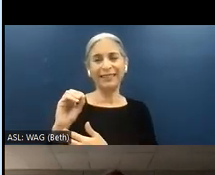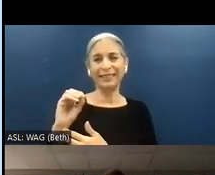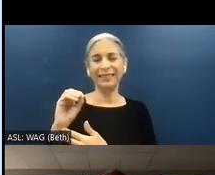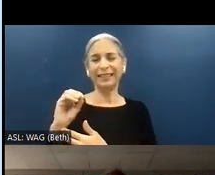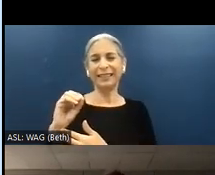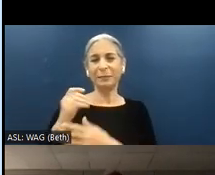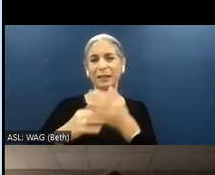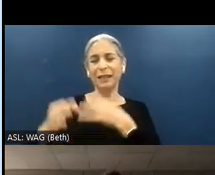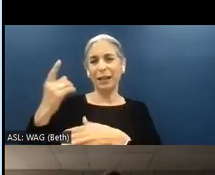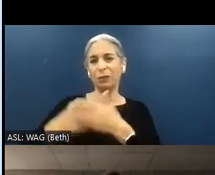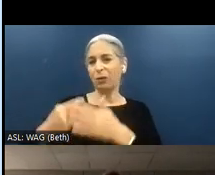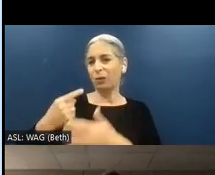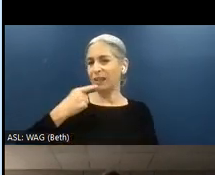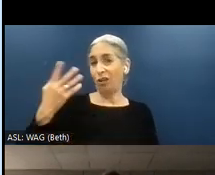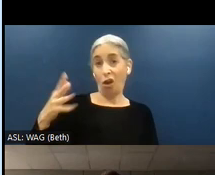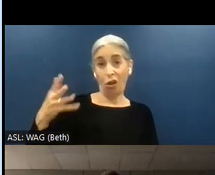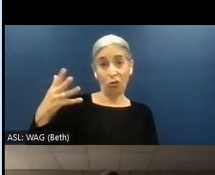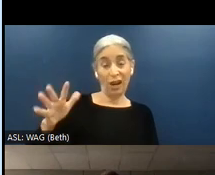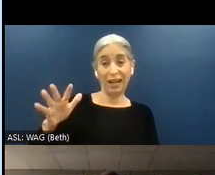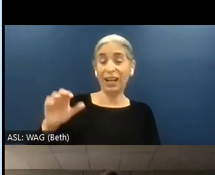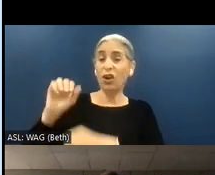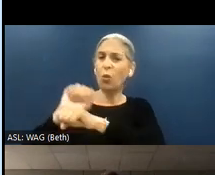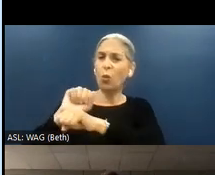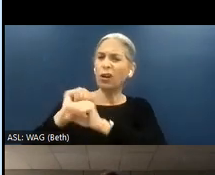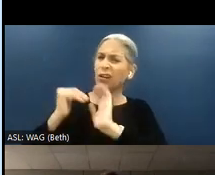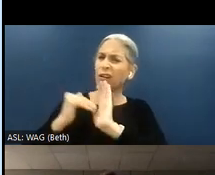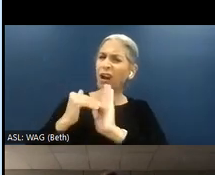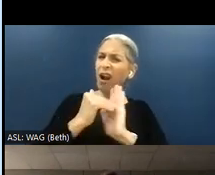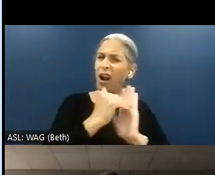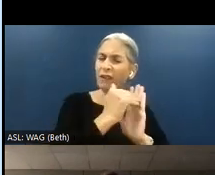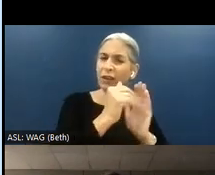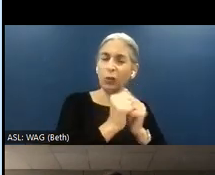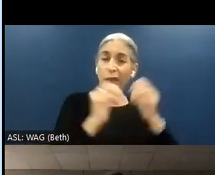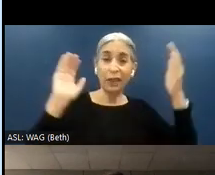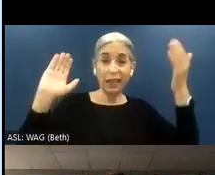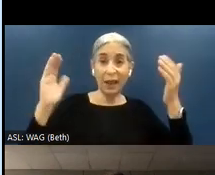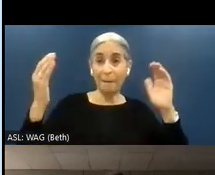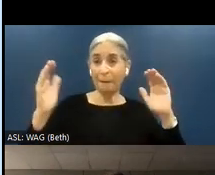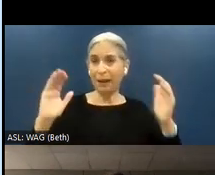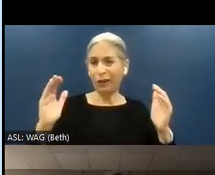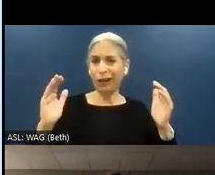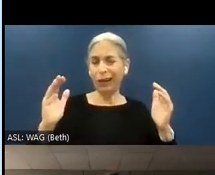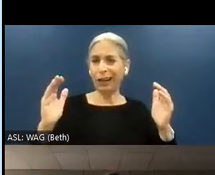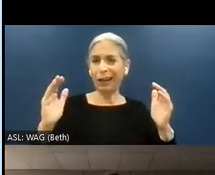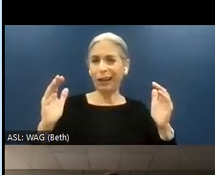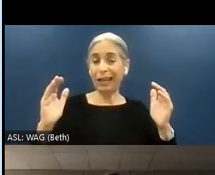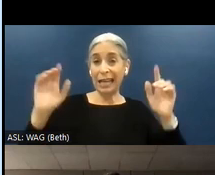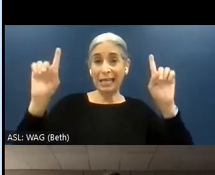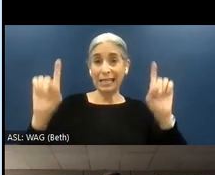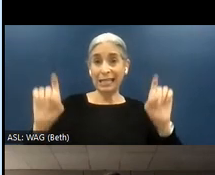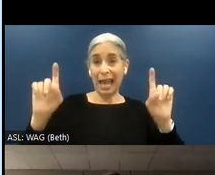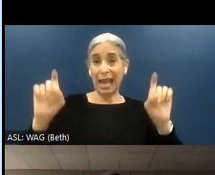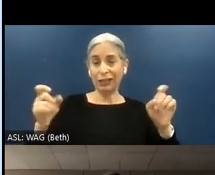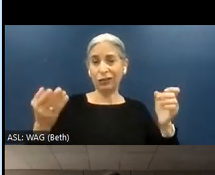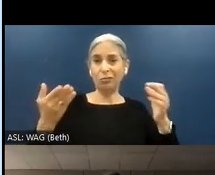what I already said -- is working a lot on comparing audits or tests over time. So showing